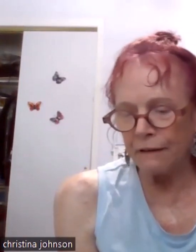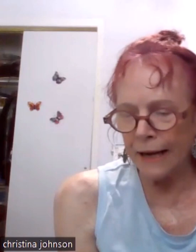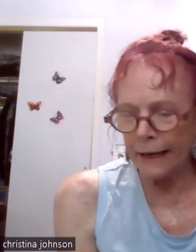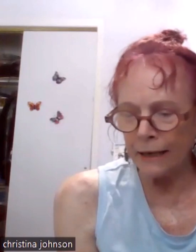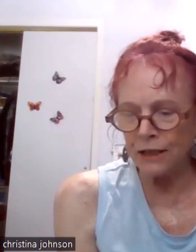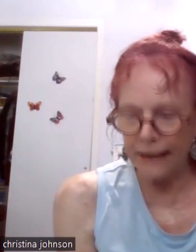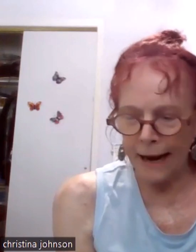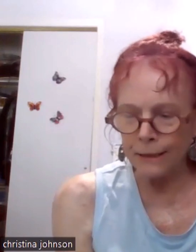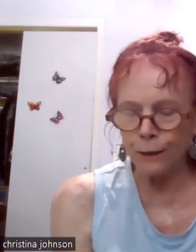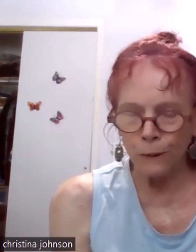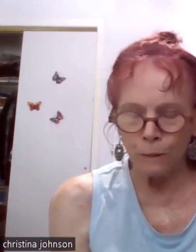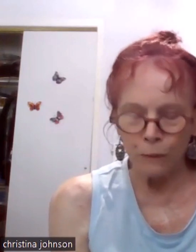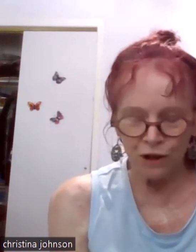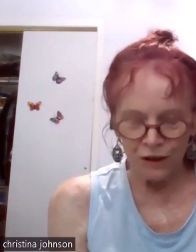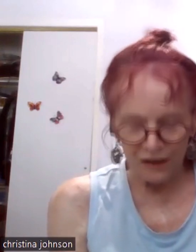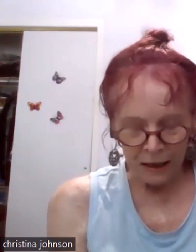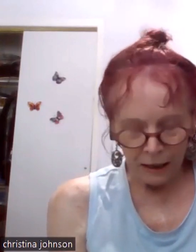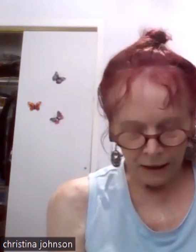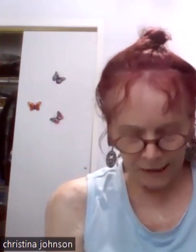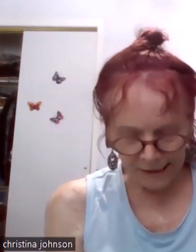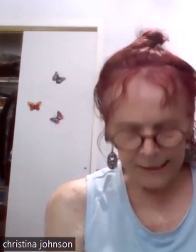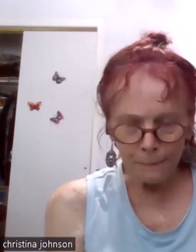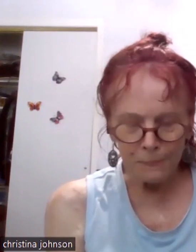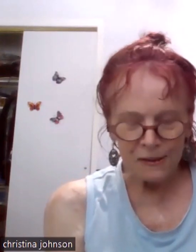of getting into the anteroom, which is that steps.